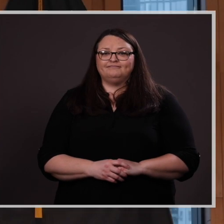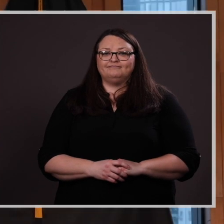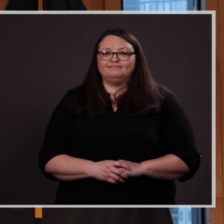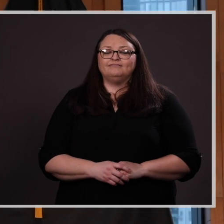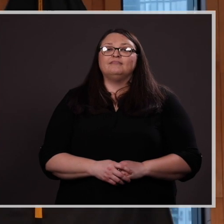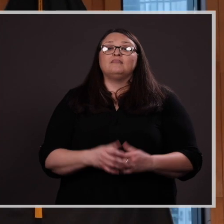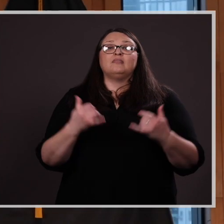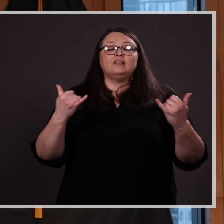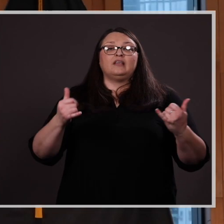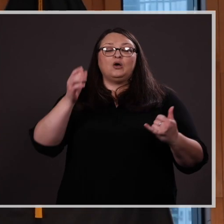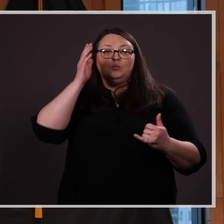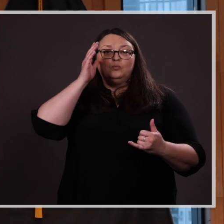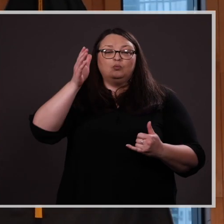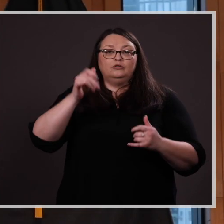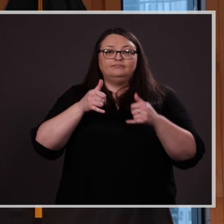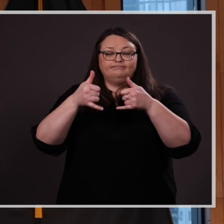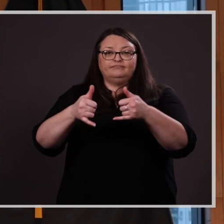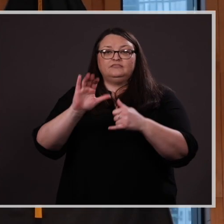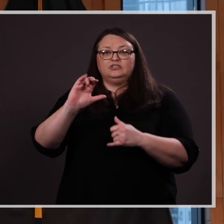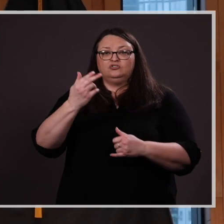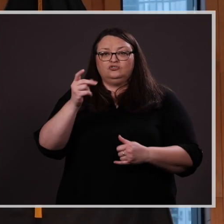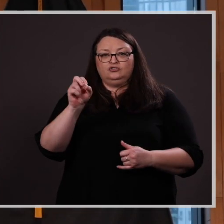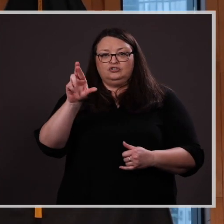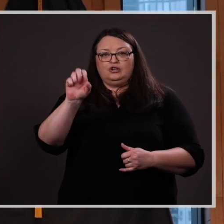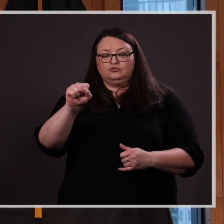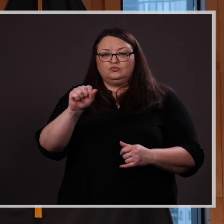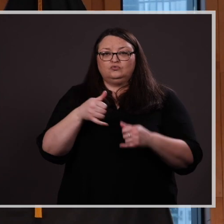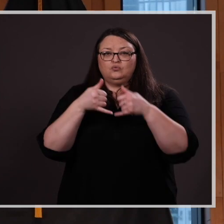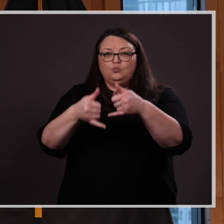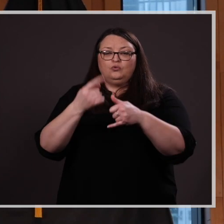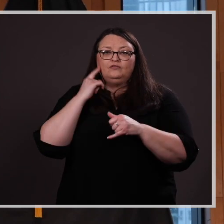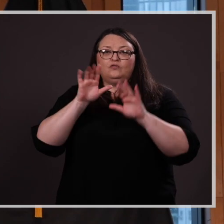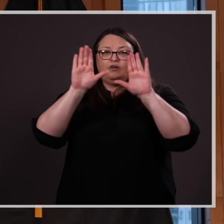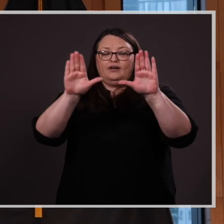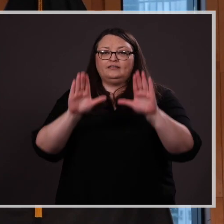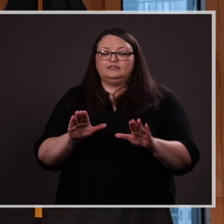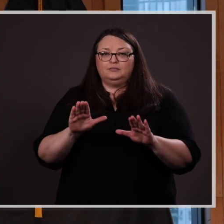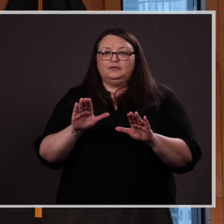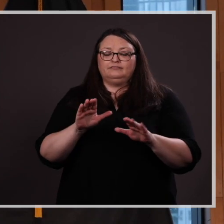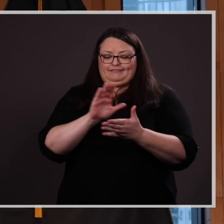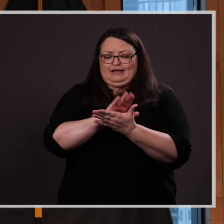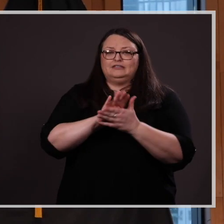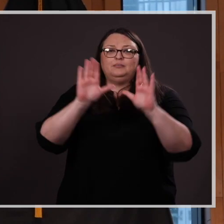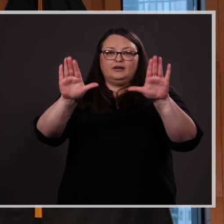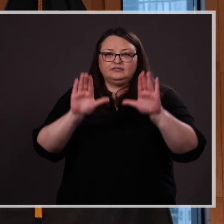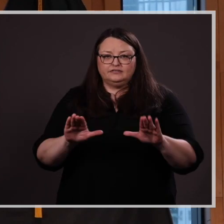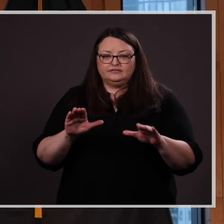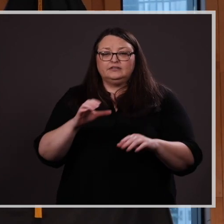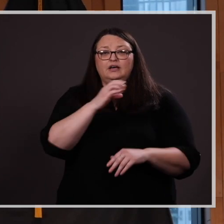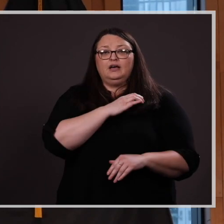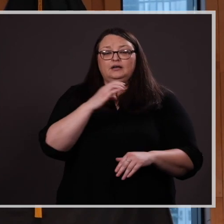We will now present the Chancellor’s Award for Academic Excellence. A committee chaired